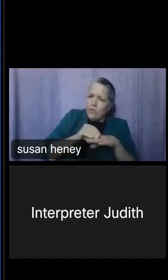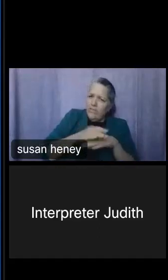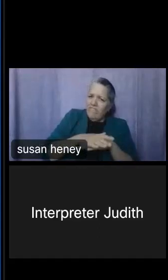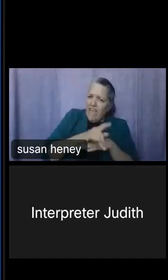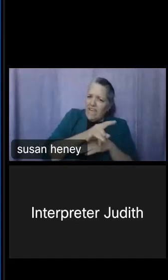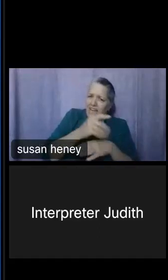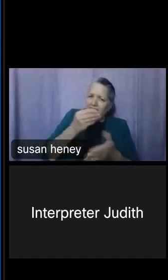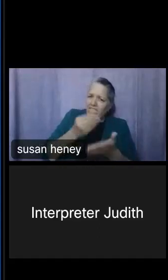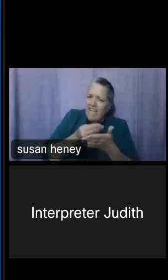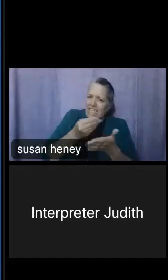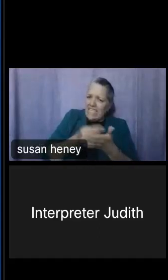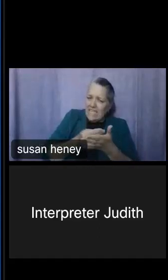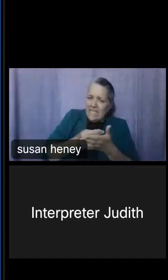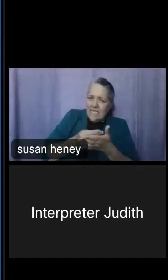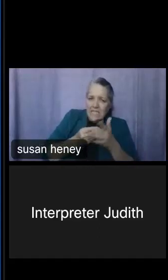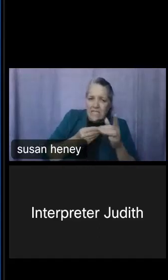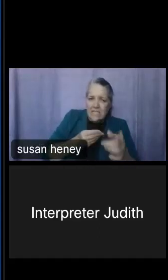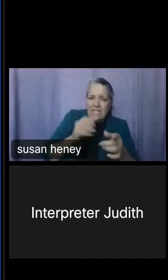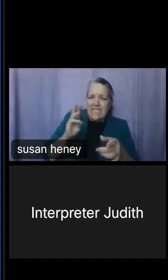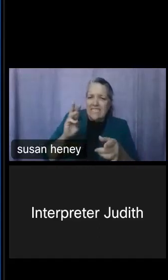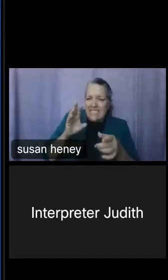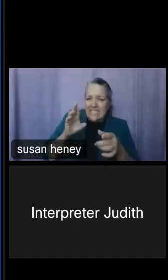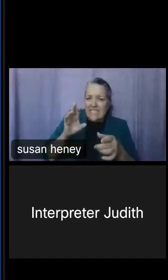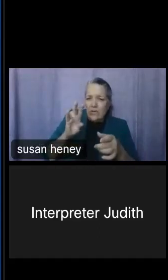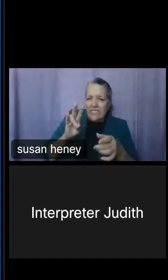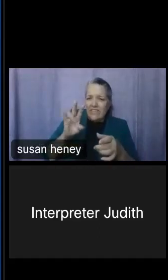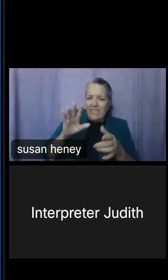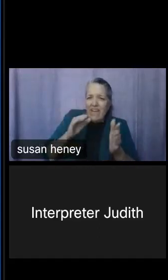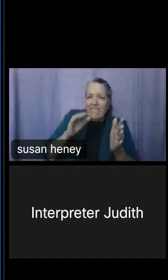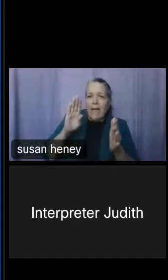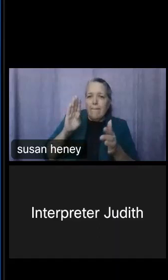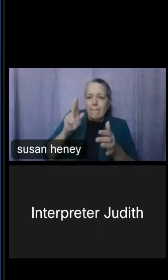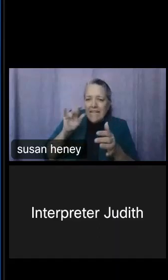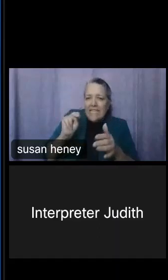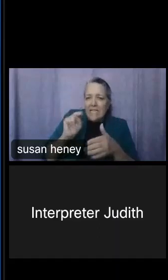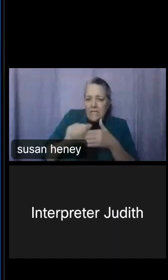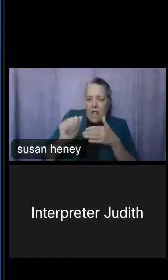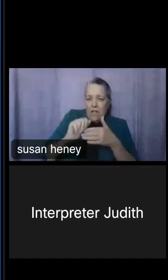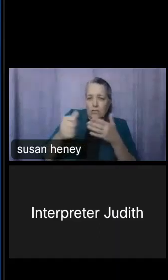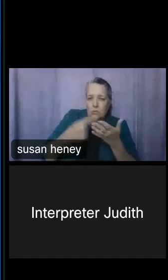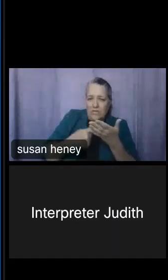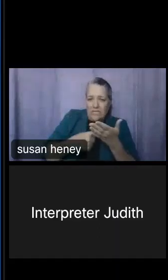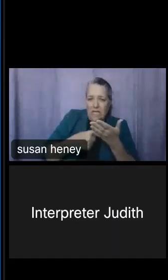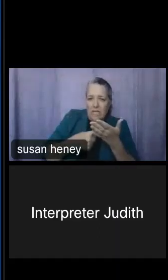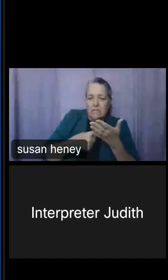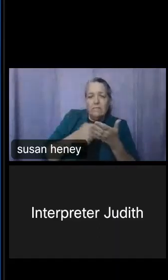billion that we talked about during the decennial, the ACS affects that as well. And since 2008,